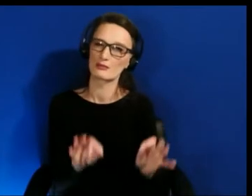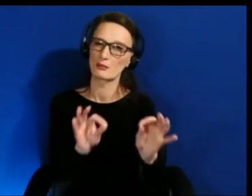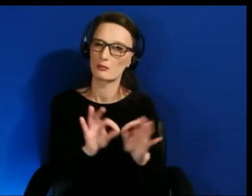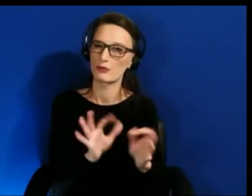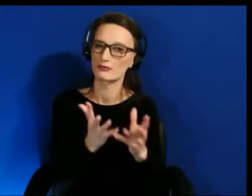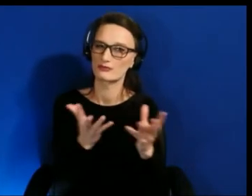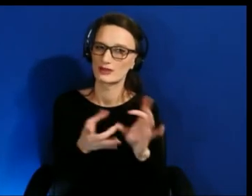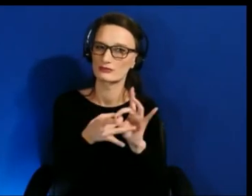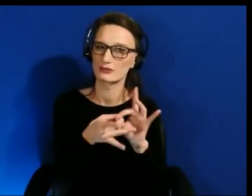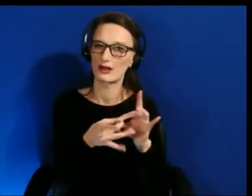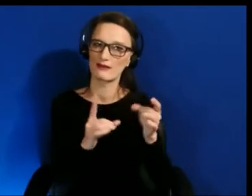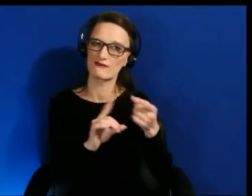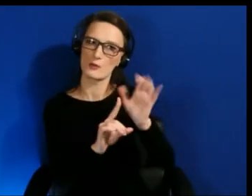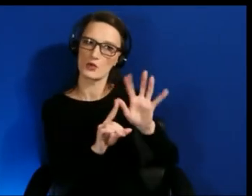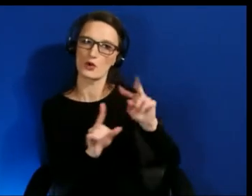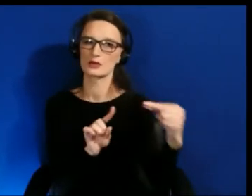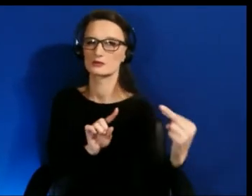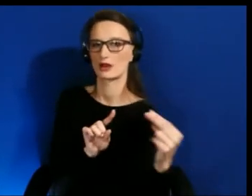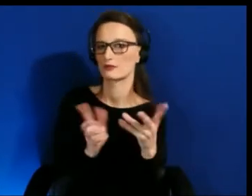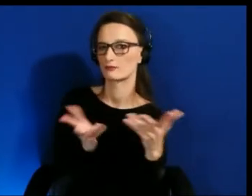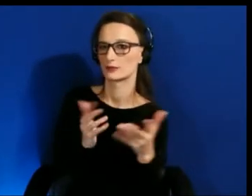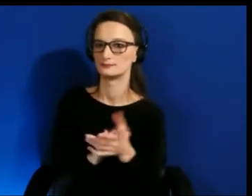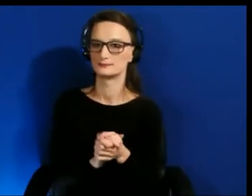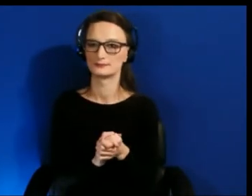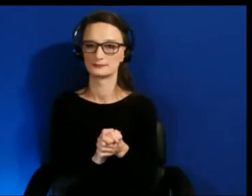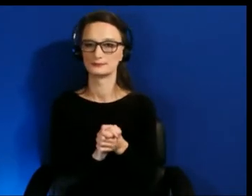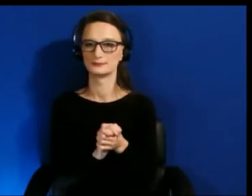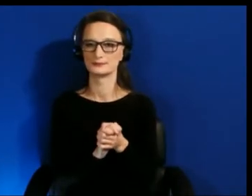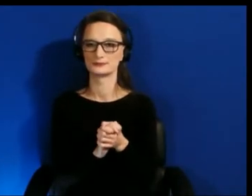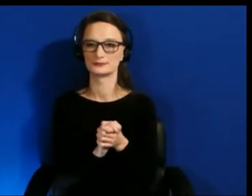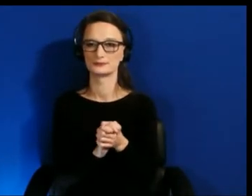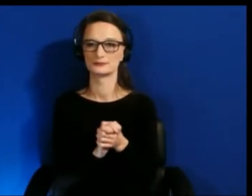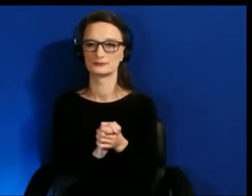Yes.